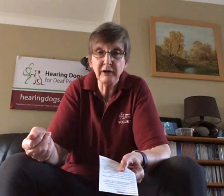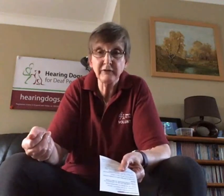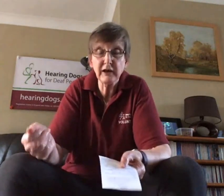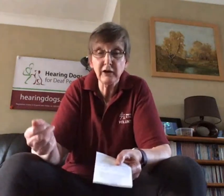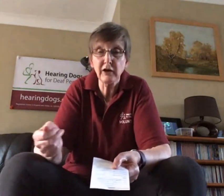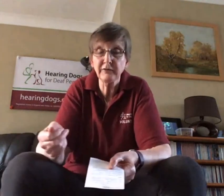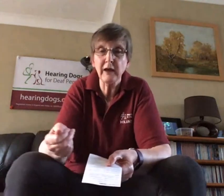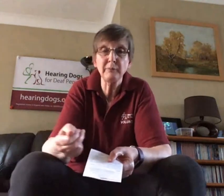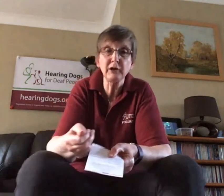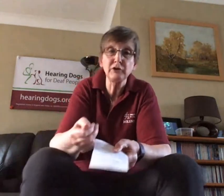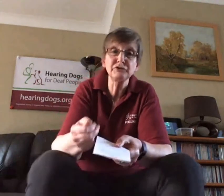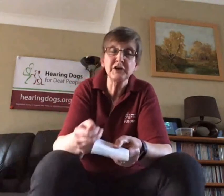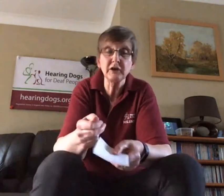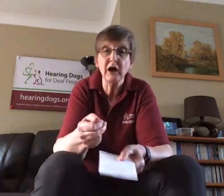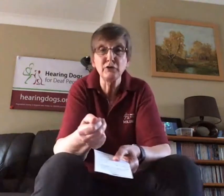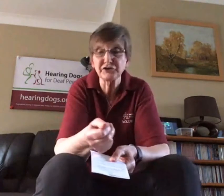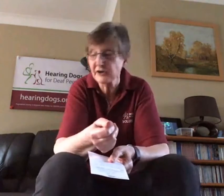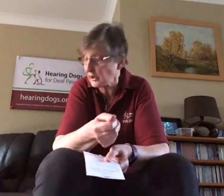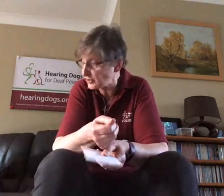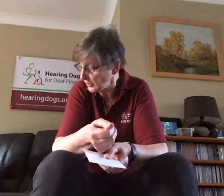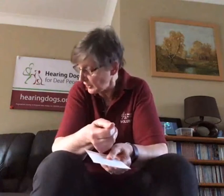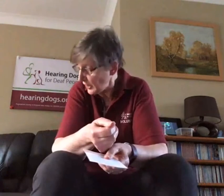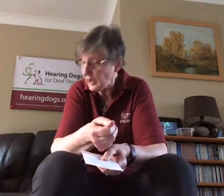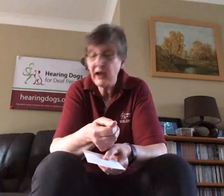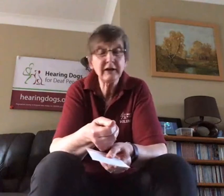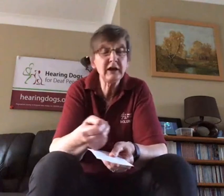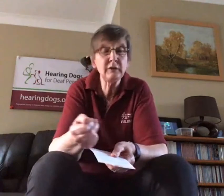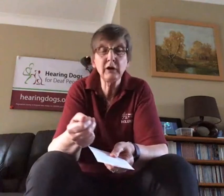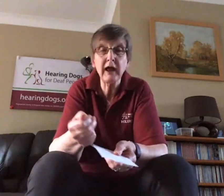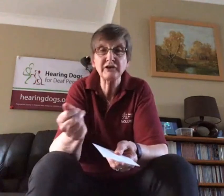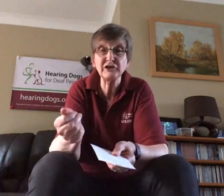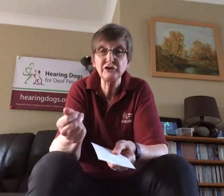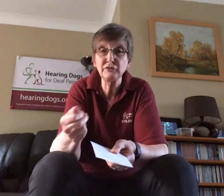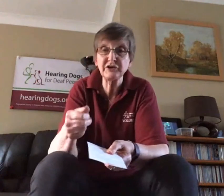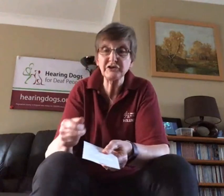They learn that by using a nose nudge and he will actually use his nose